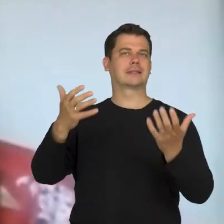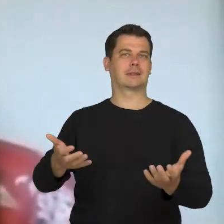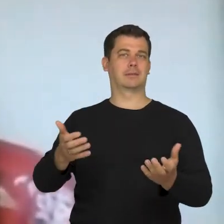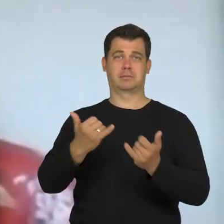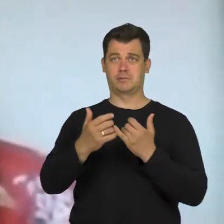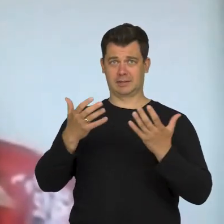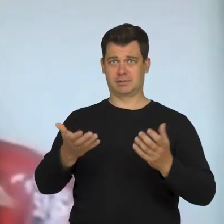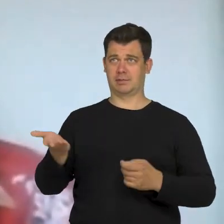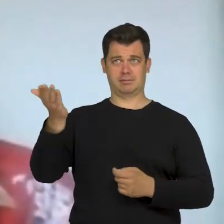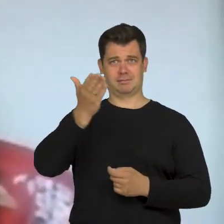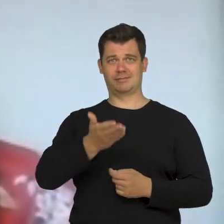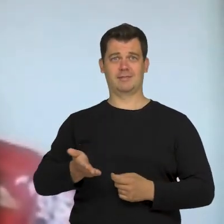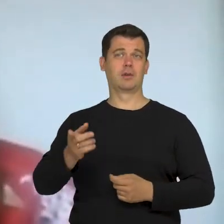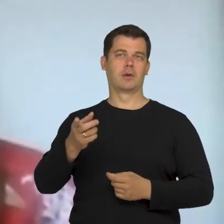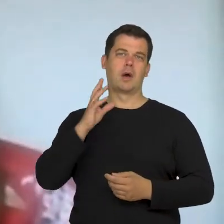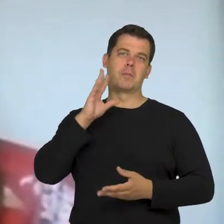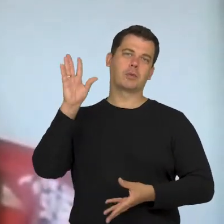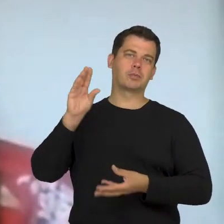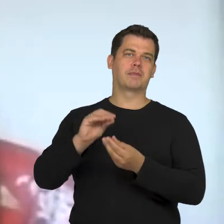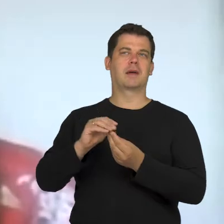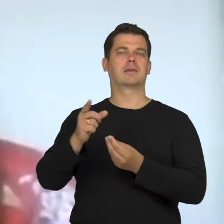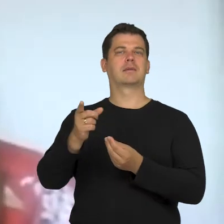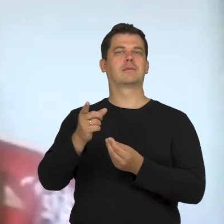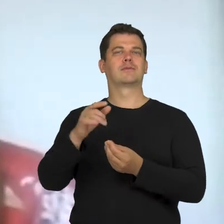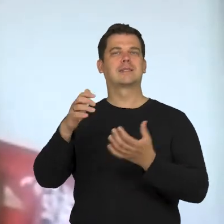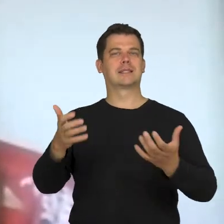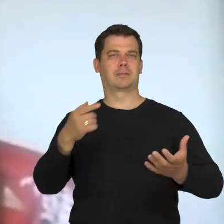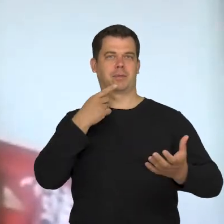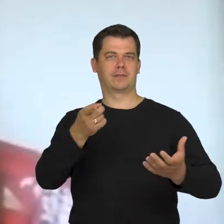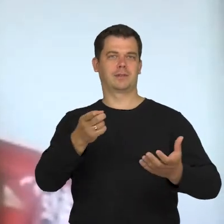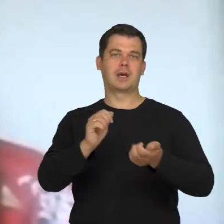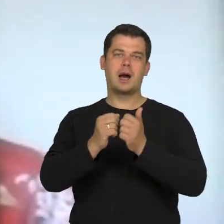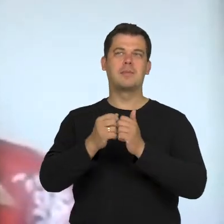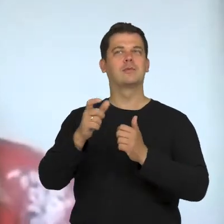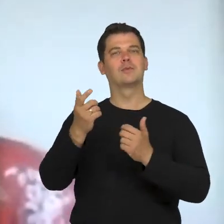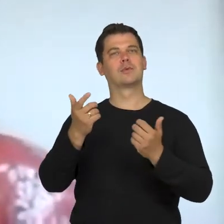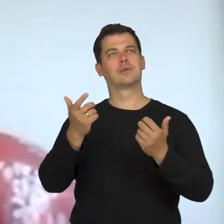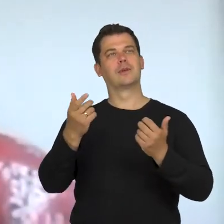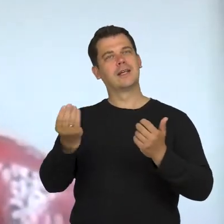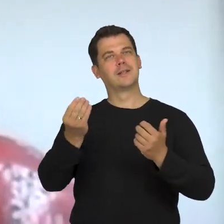add some sort of conclusion for that meeting or something that has not been mentioned yet